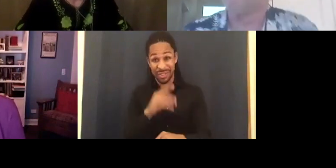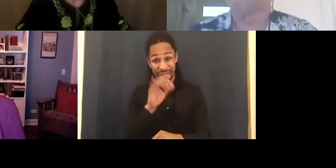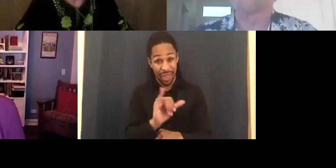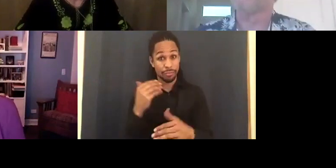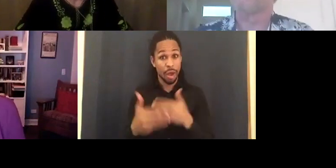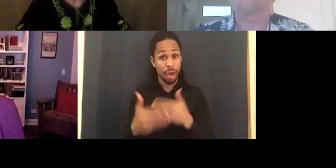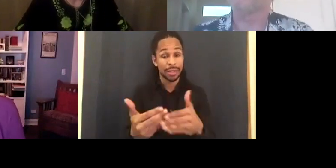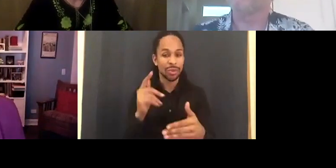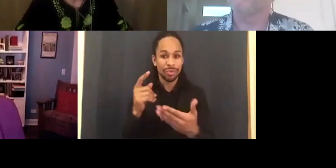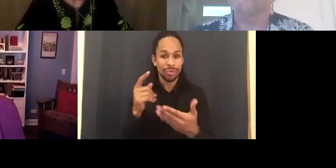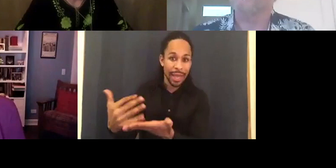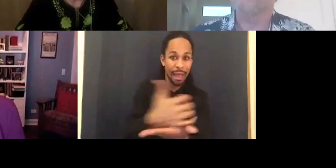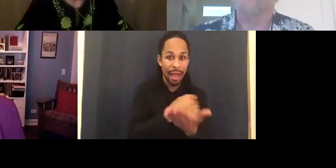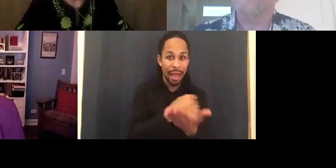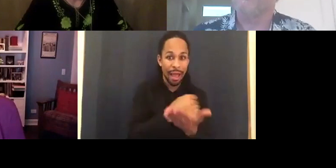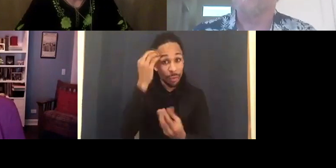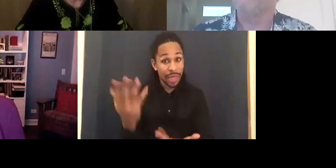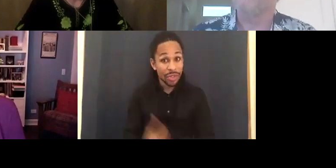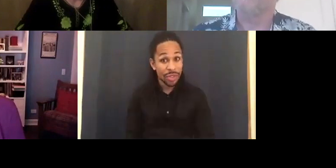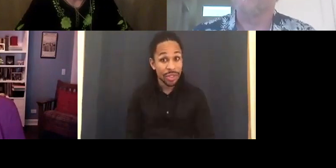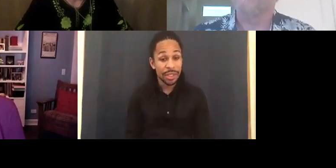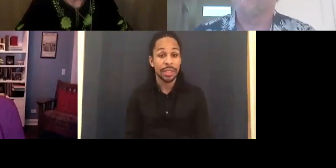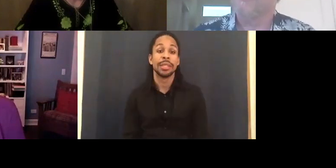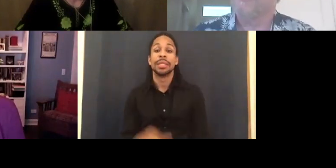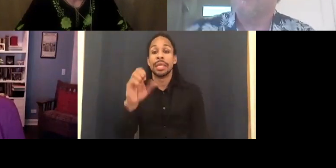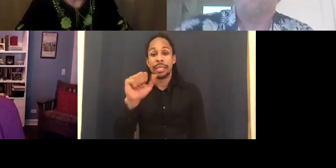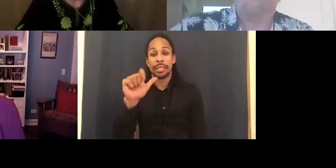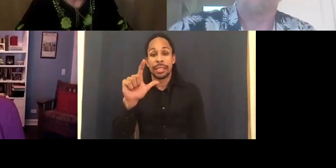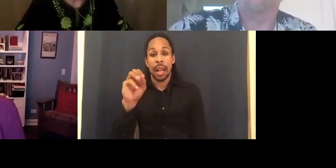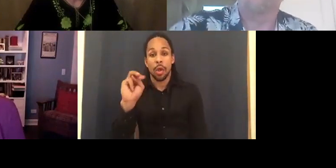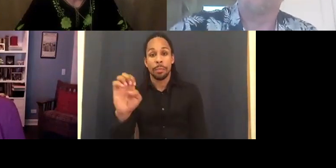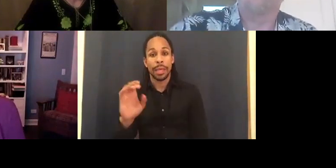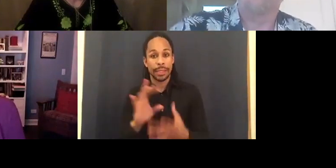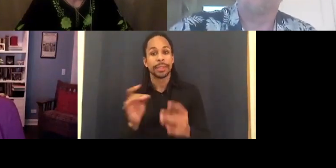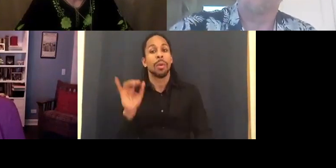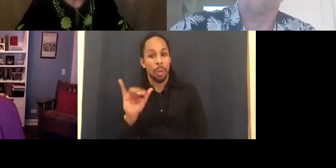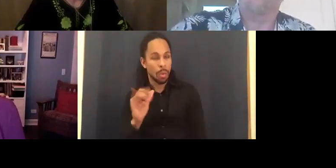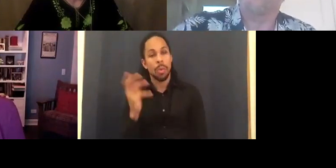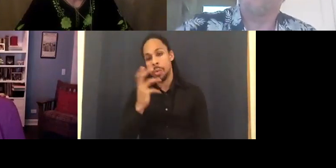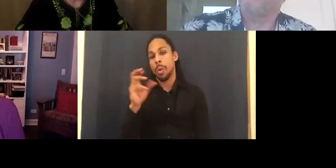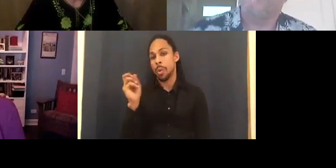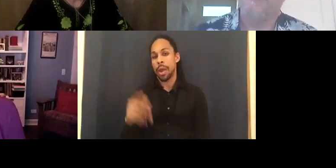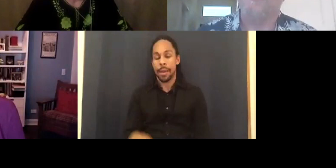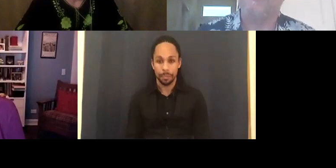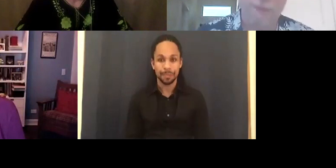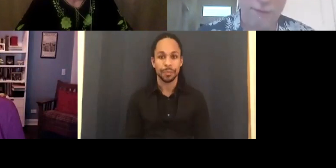Wow. Duration of the process seemed like